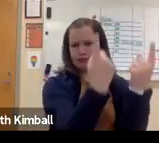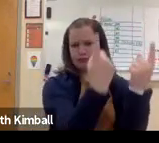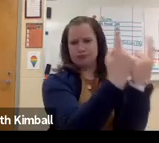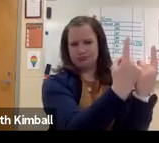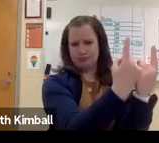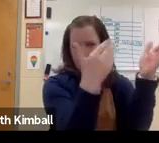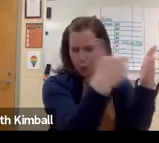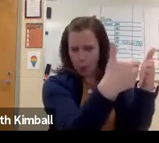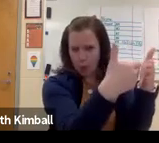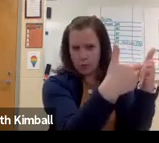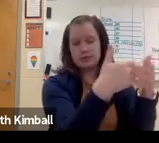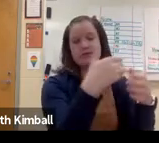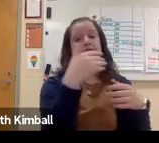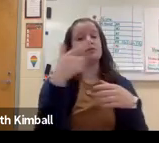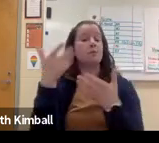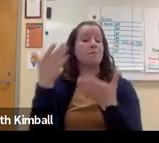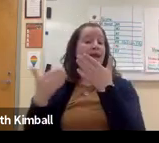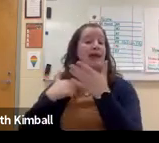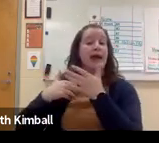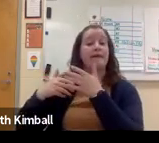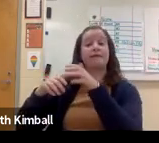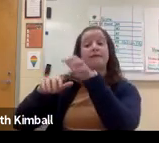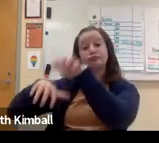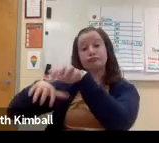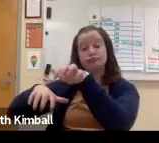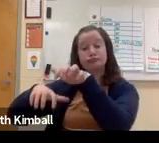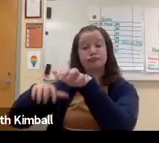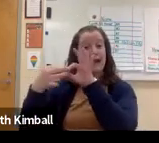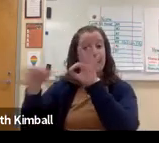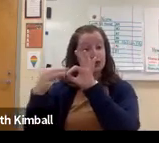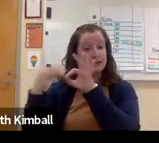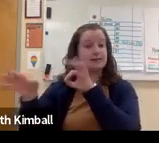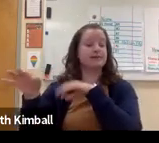The sign language interpreter would stand closely to the teacher.